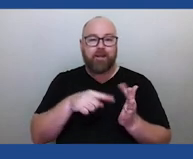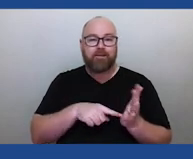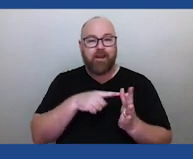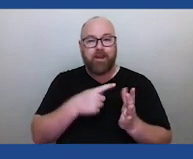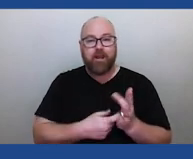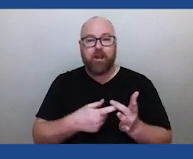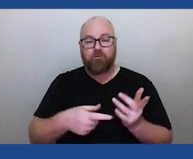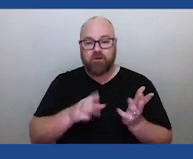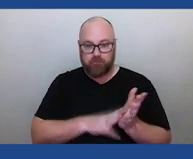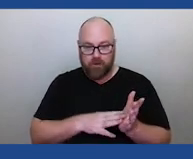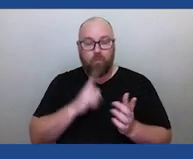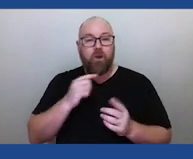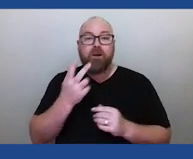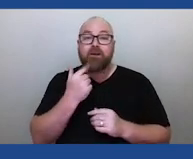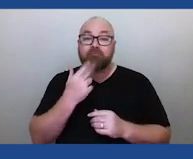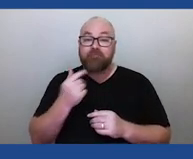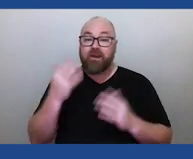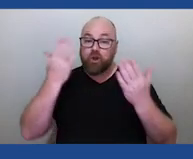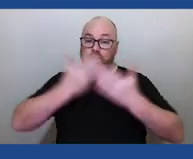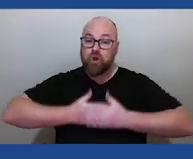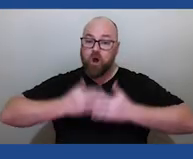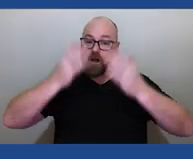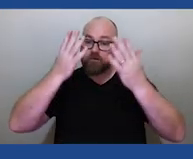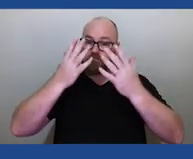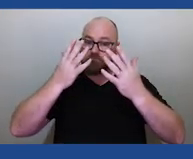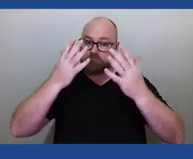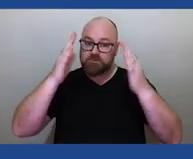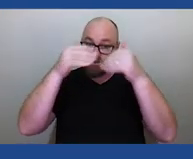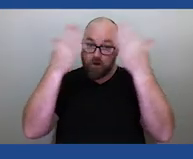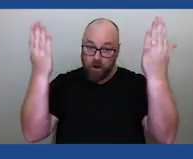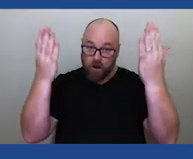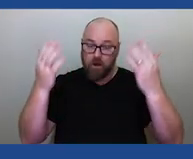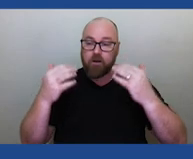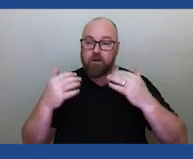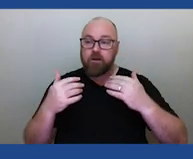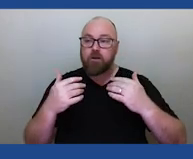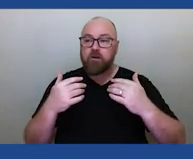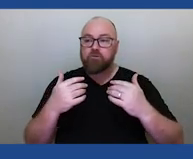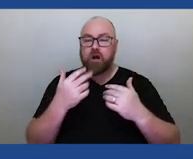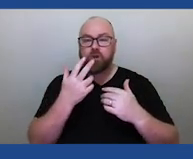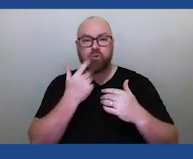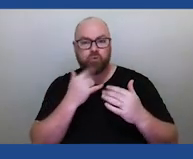not the one that we are used to seeing here. But simulate a whole different view of the night sky,